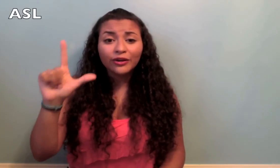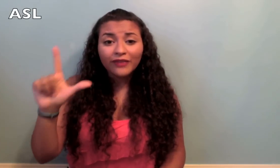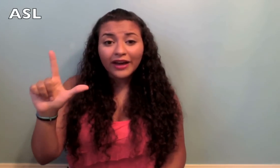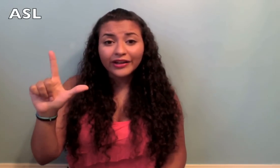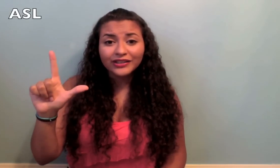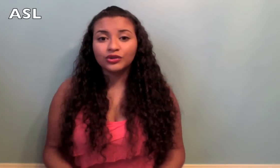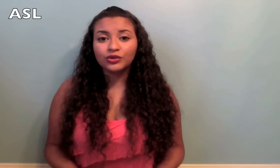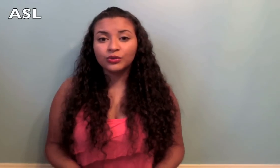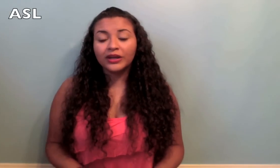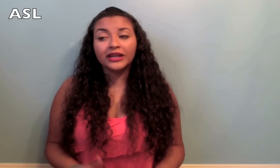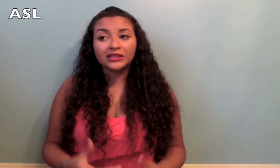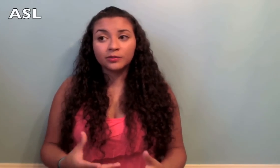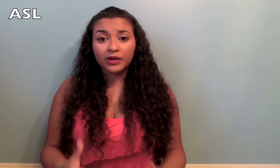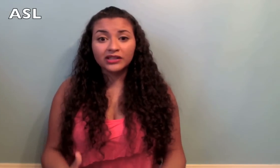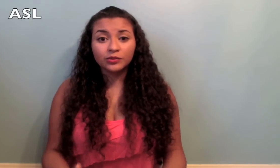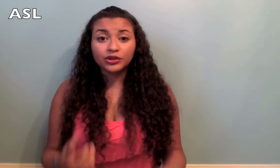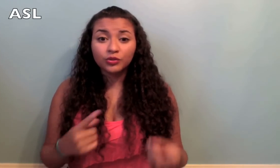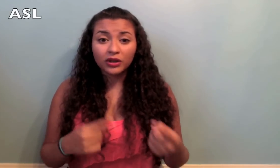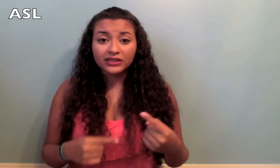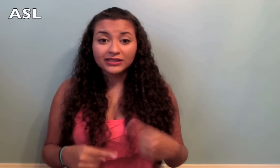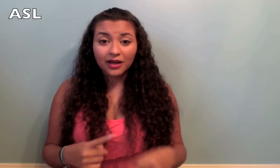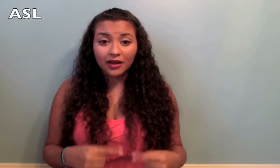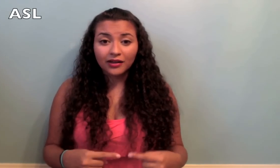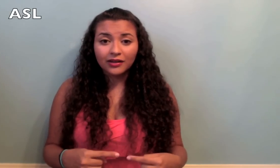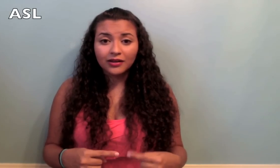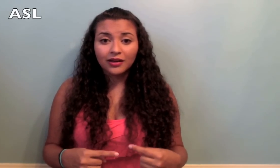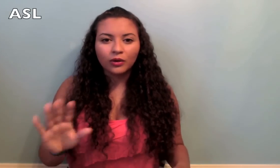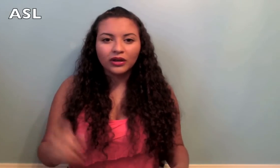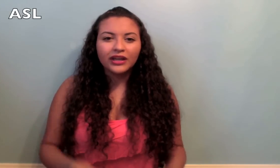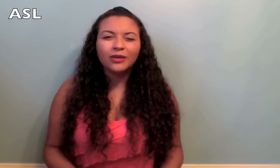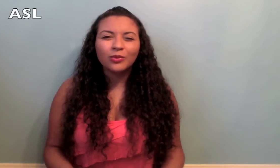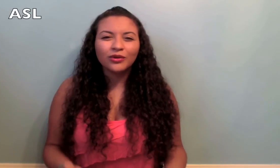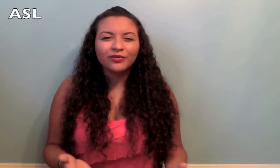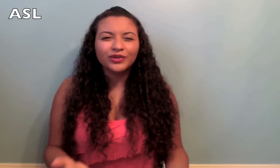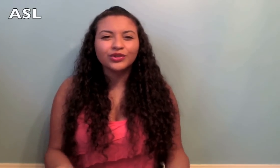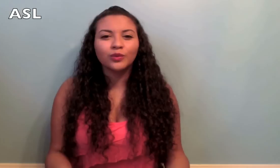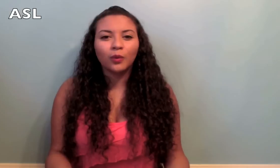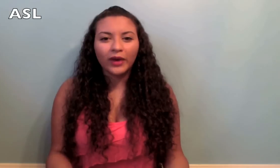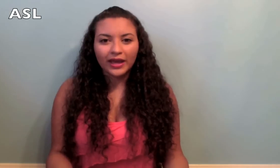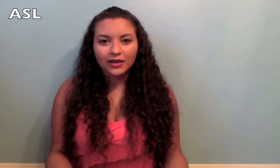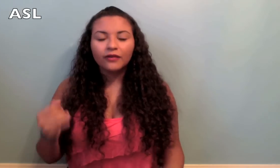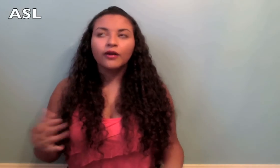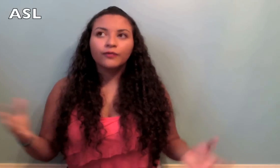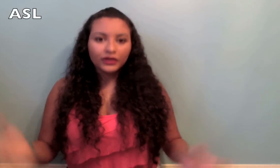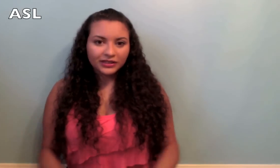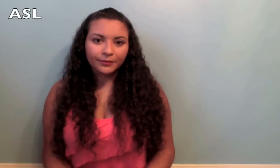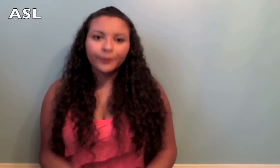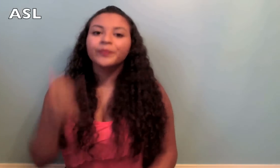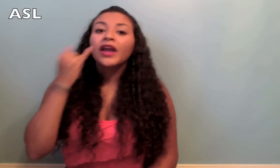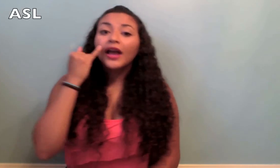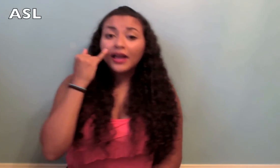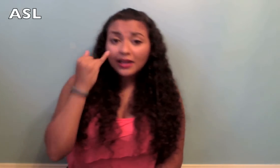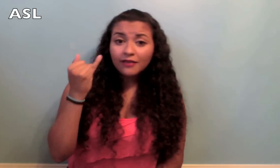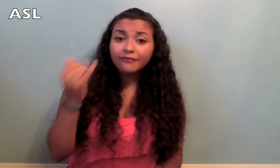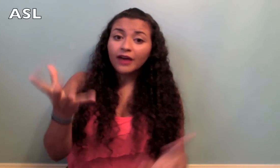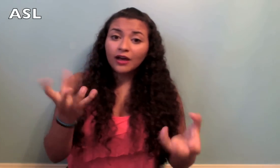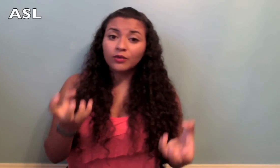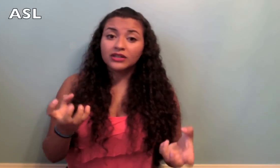to express what you want to sign in a more visual way. For example: if I want